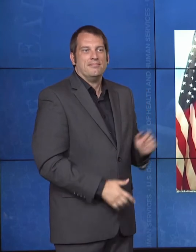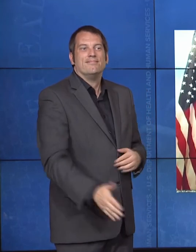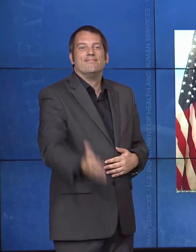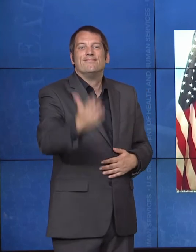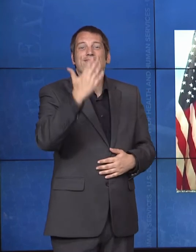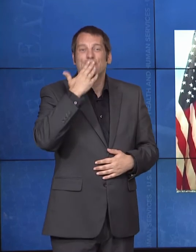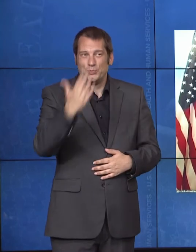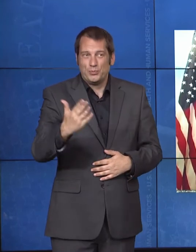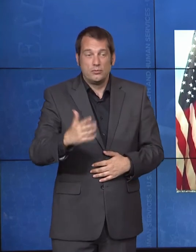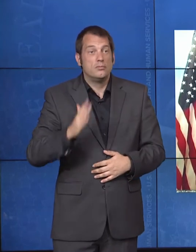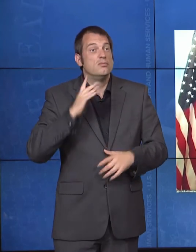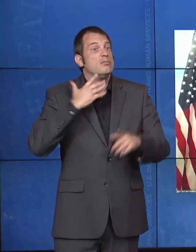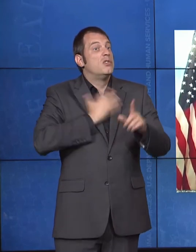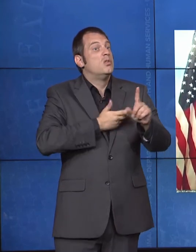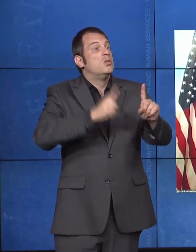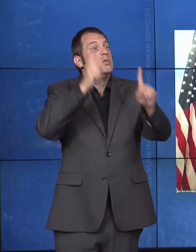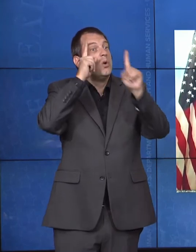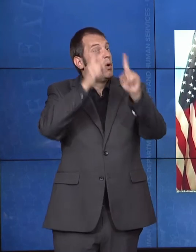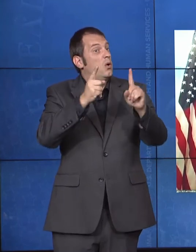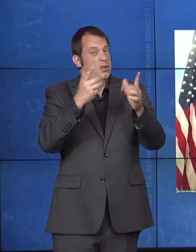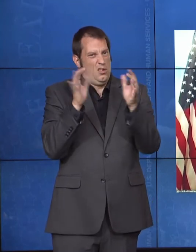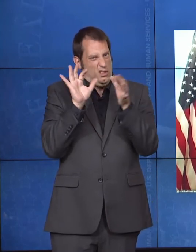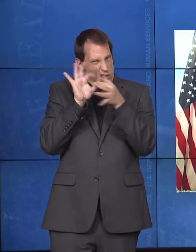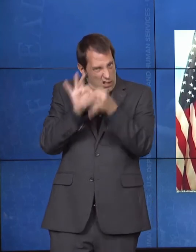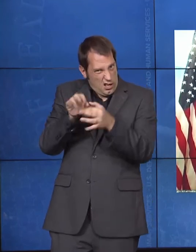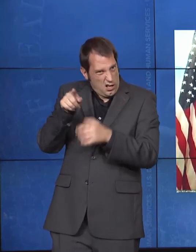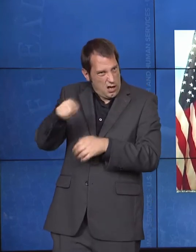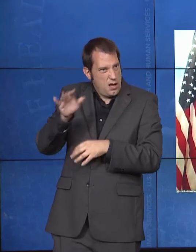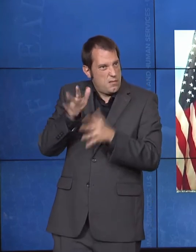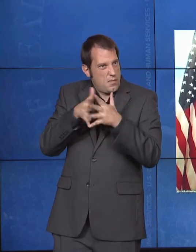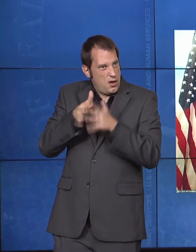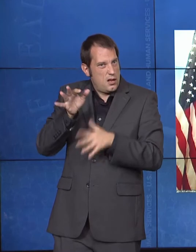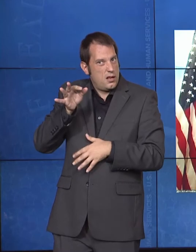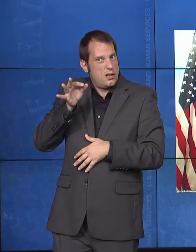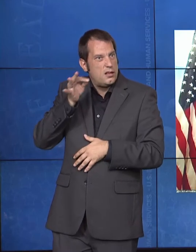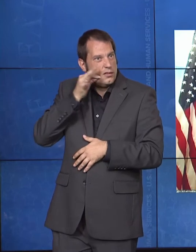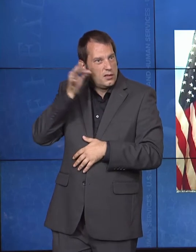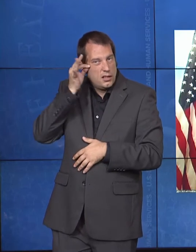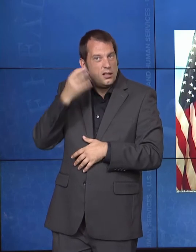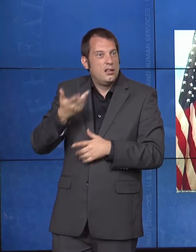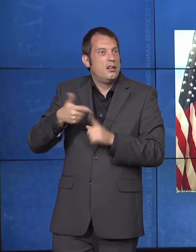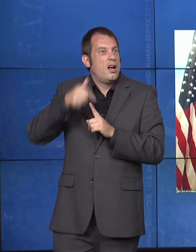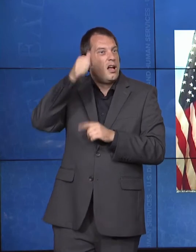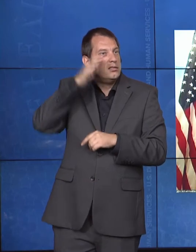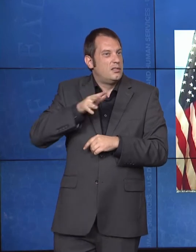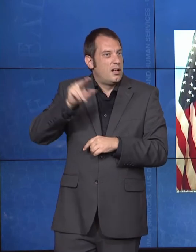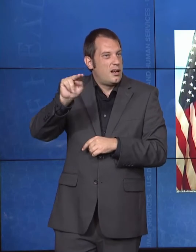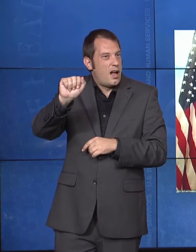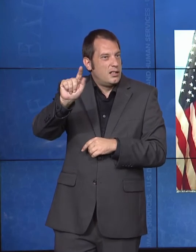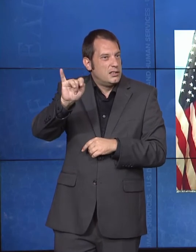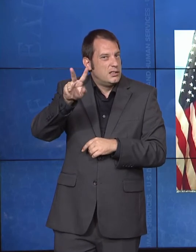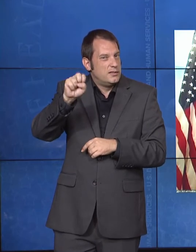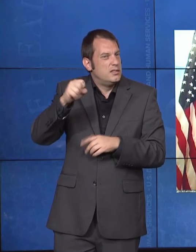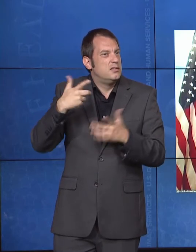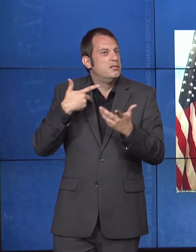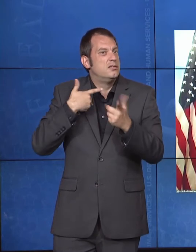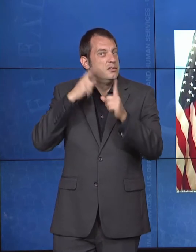Alaskan Natives to the highest level. And I take our responsibilities to the communities that we serve very seriously.